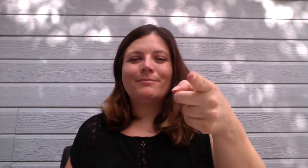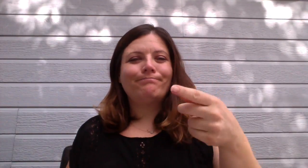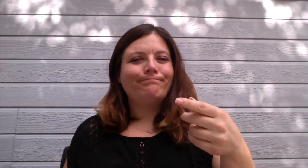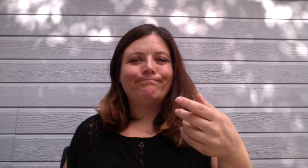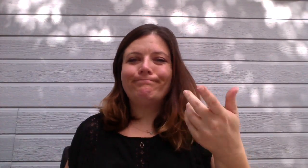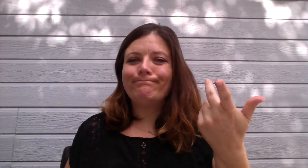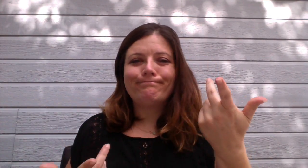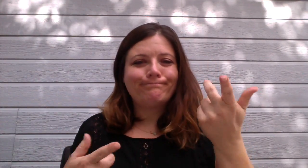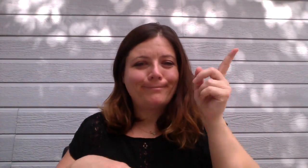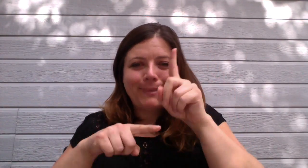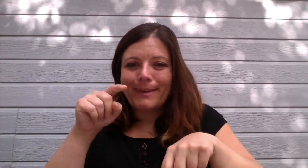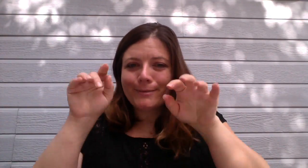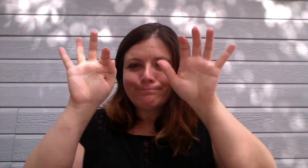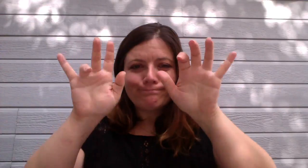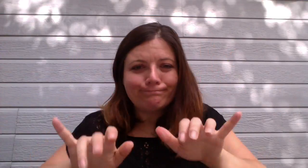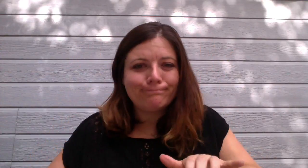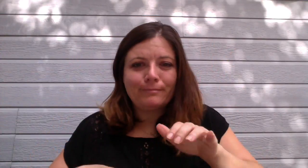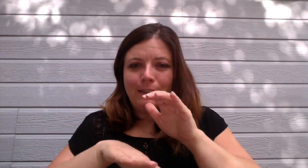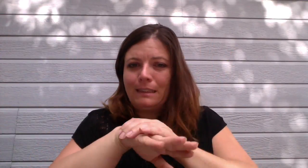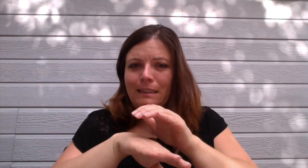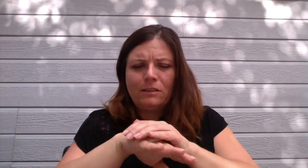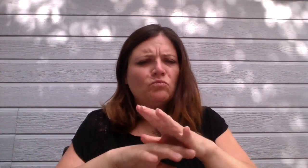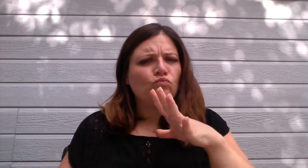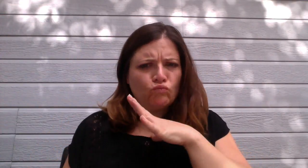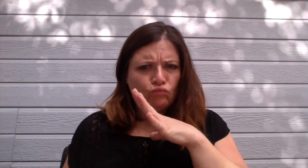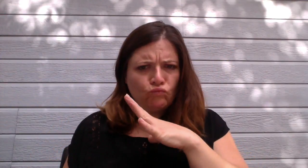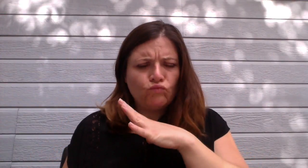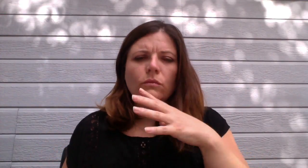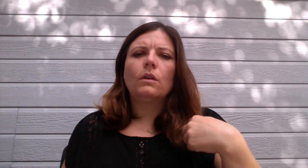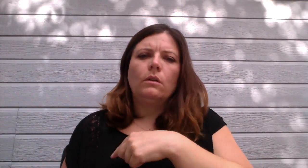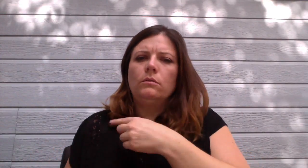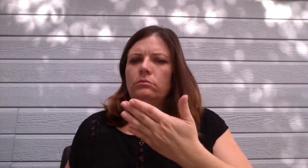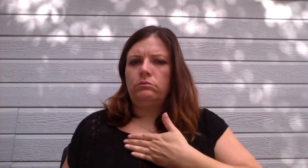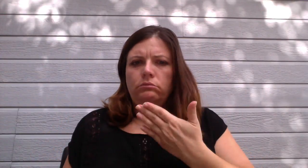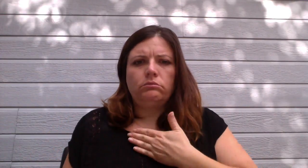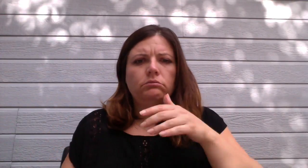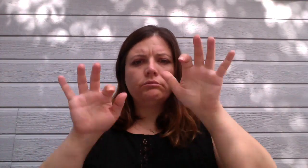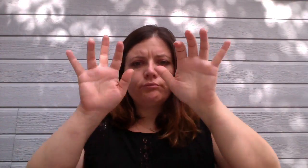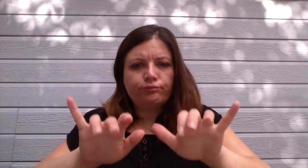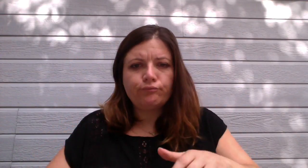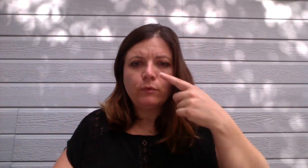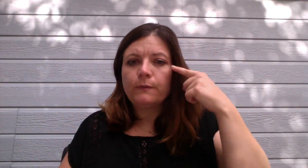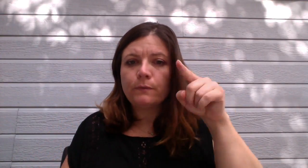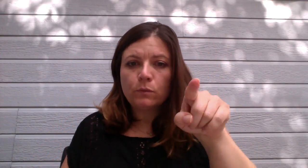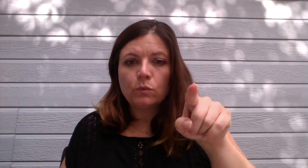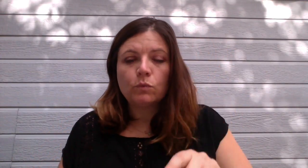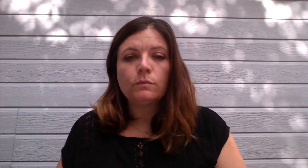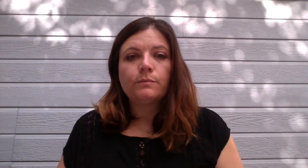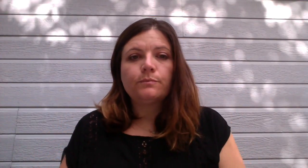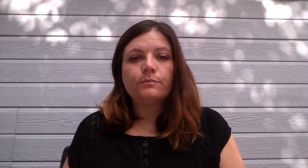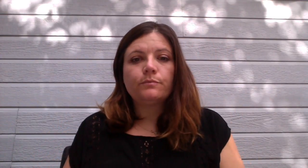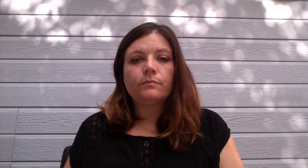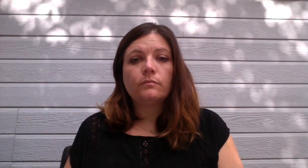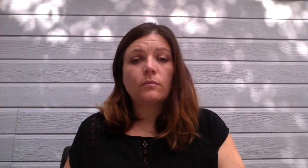in English. That's fine. We are happy to transcribe it for you.